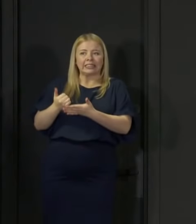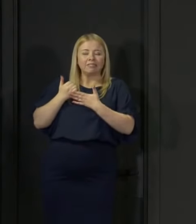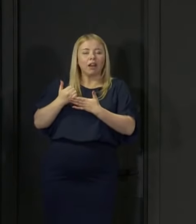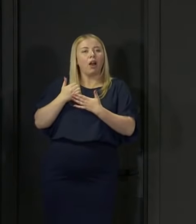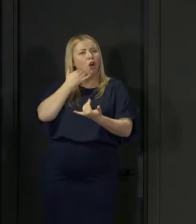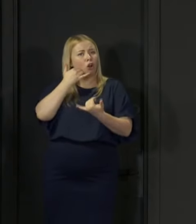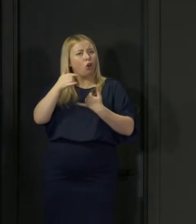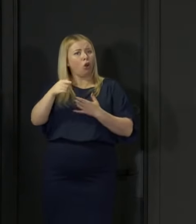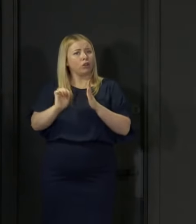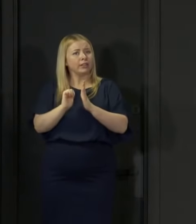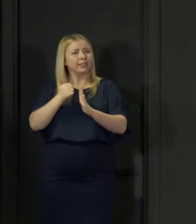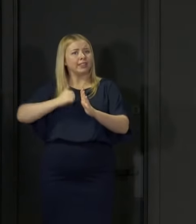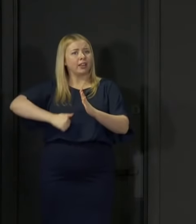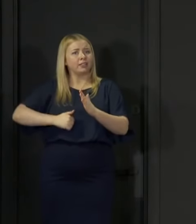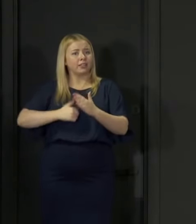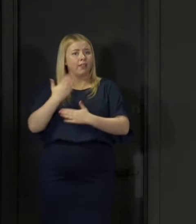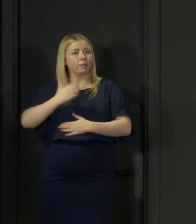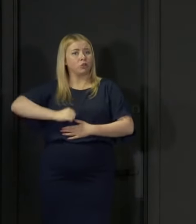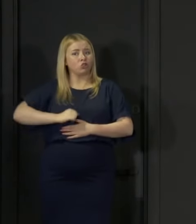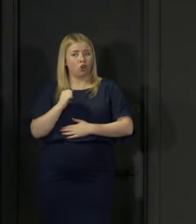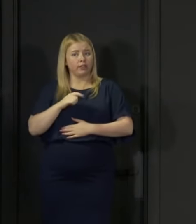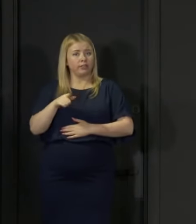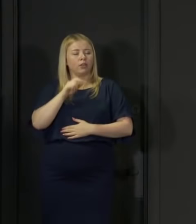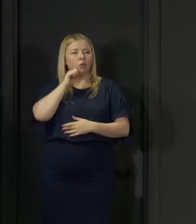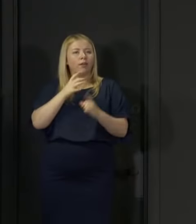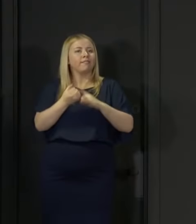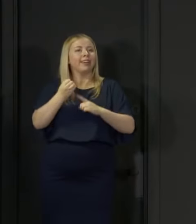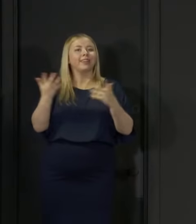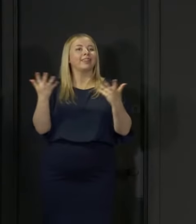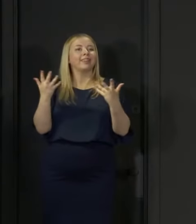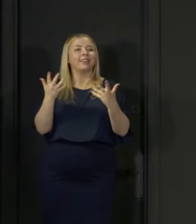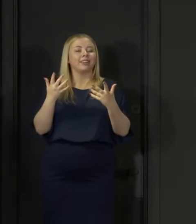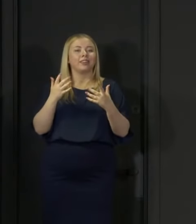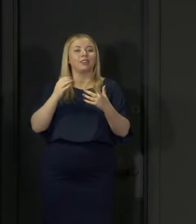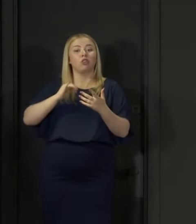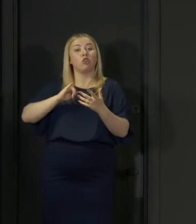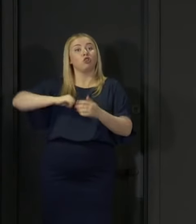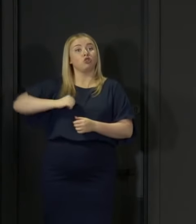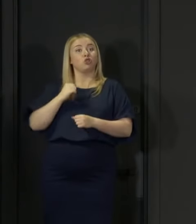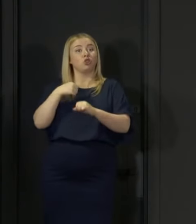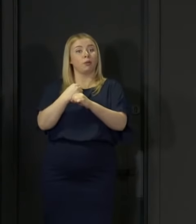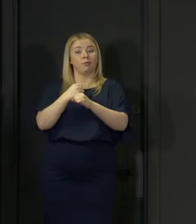Again you will find these numbers on the Scottish Government Twitter feed later.